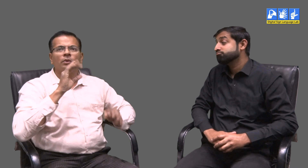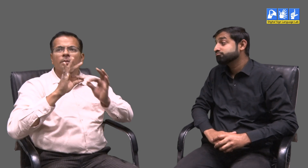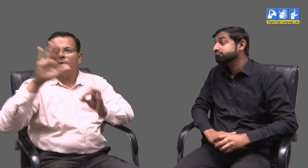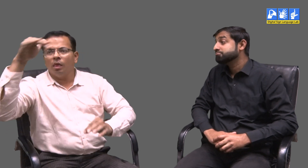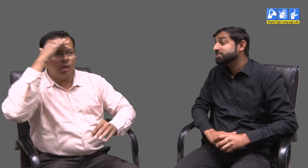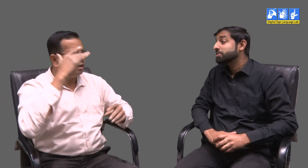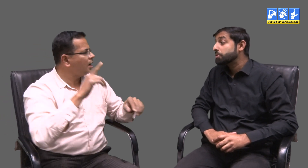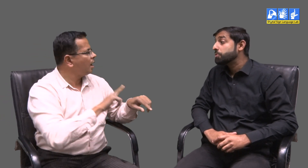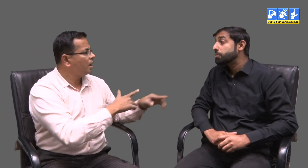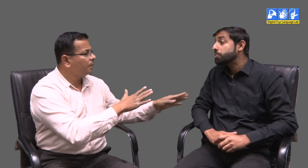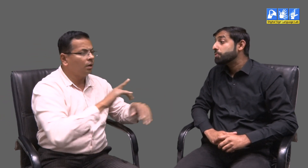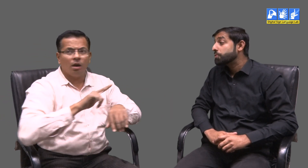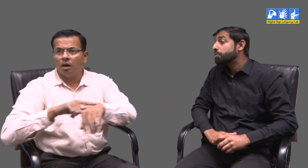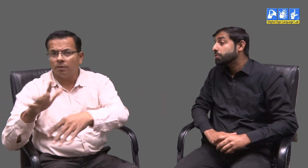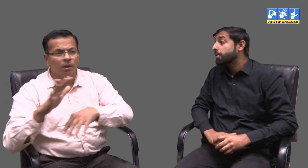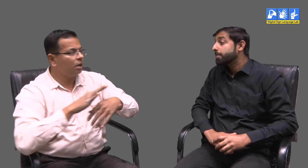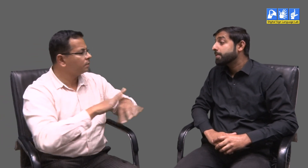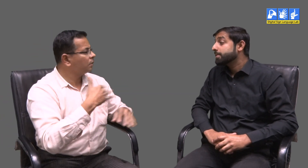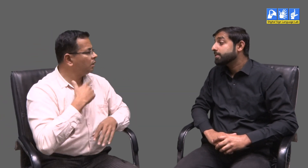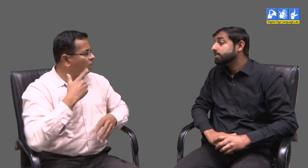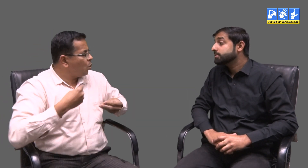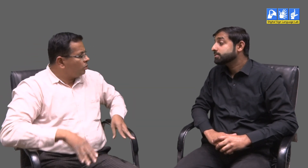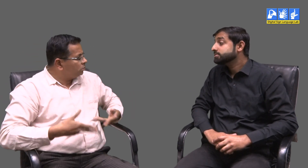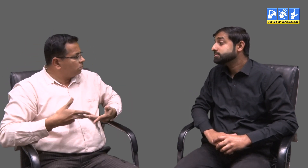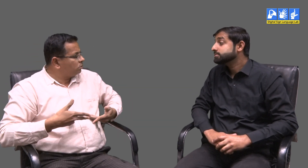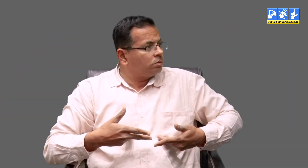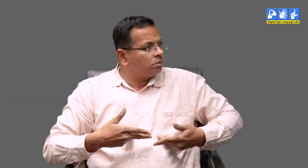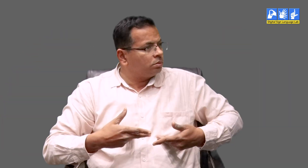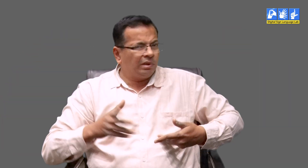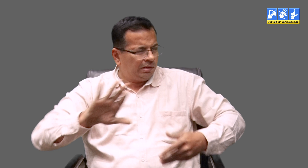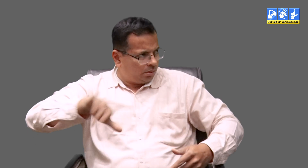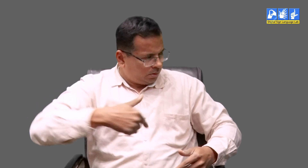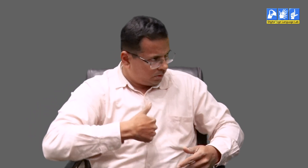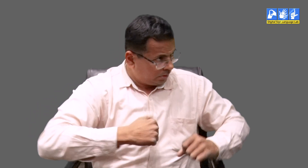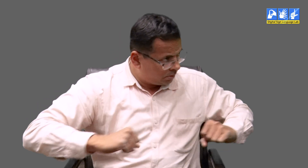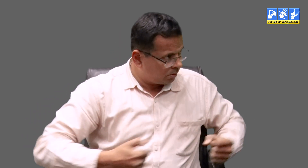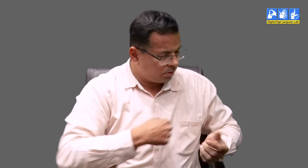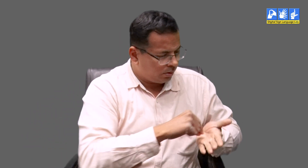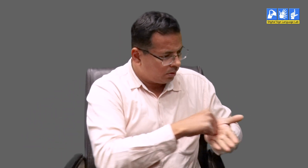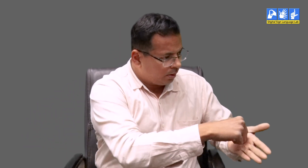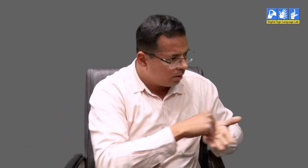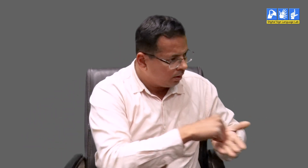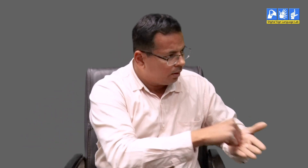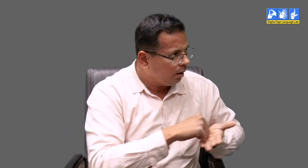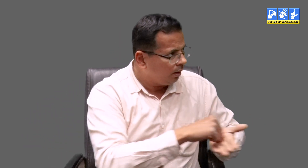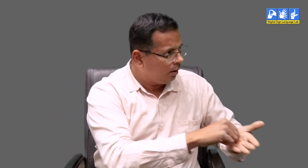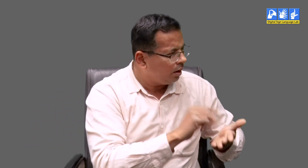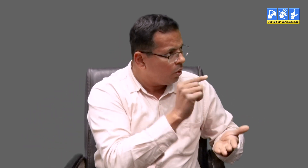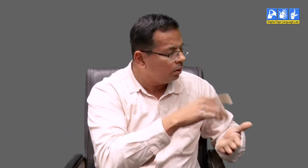However availability of interpreters all the time is difficult. In such a situation the deaf person loses out on valuable time. A better option is that deaf try to initiate written